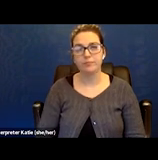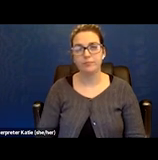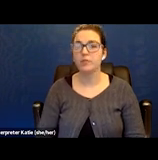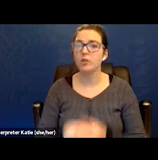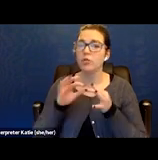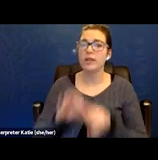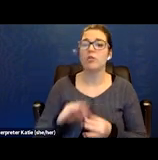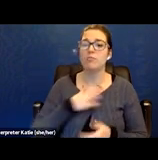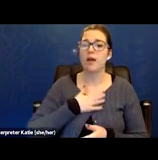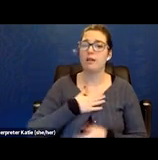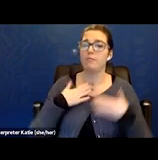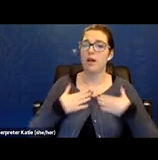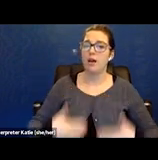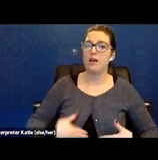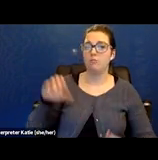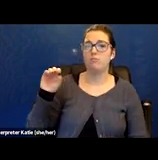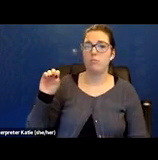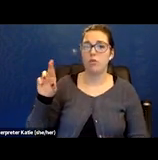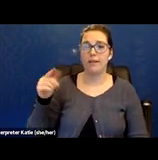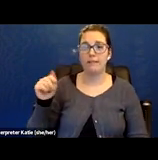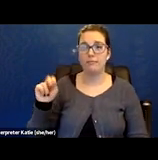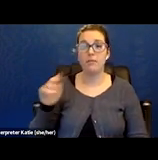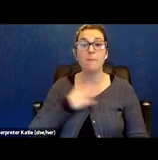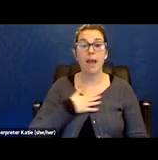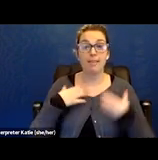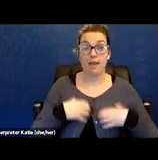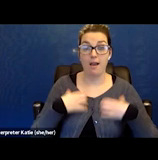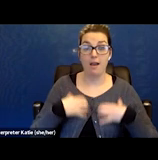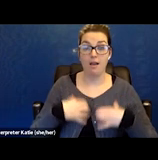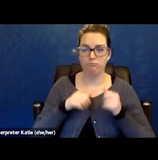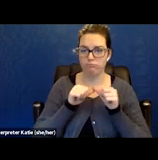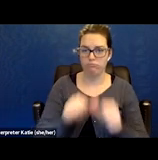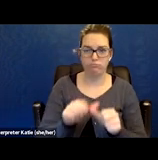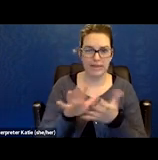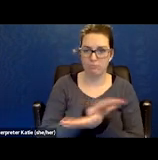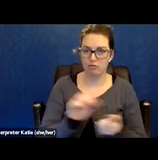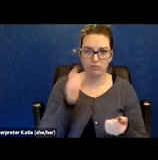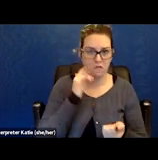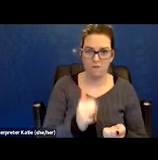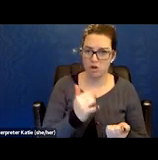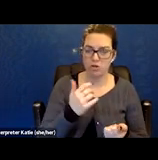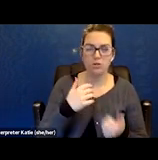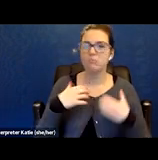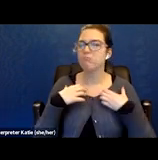my lungs are permanently damaged. There's haziness in the lungs from x-rays.